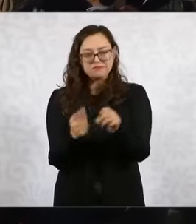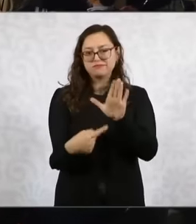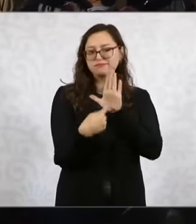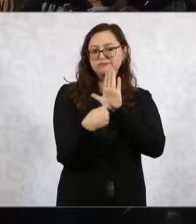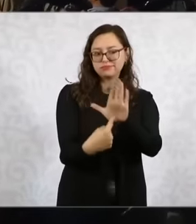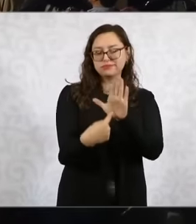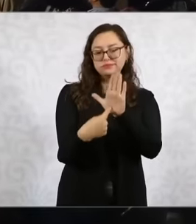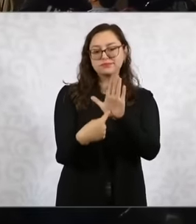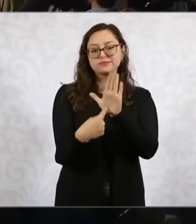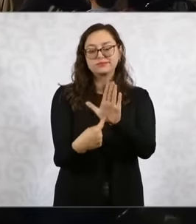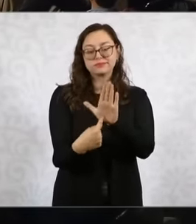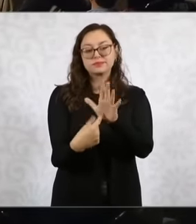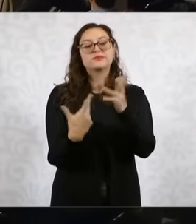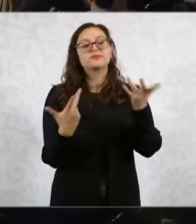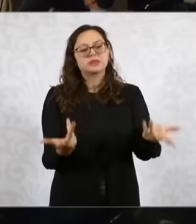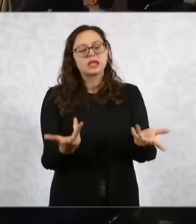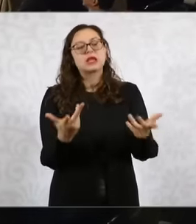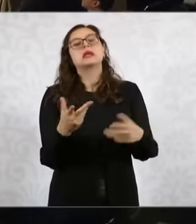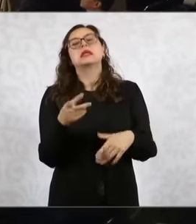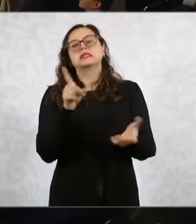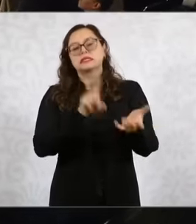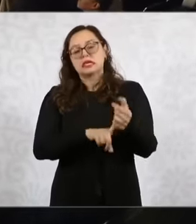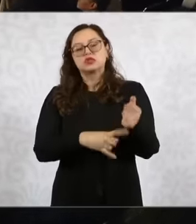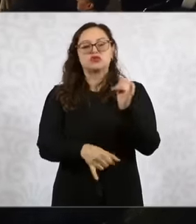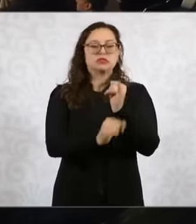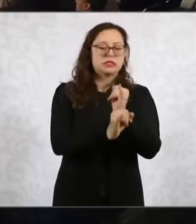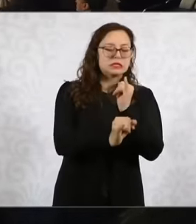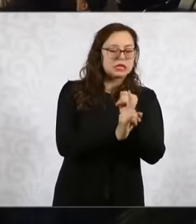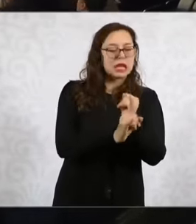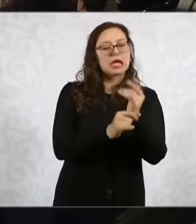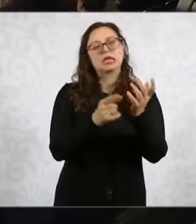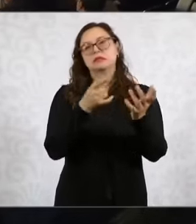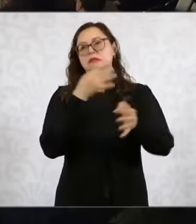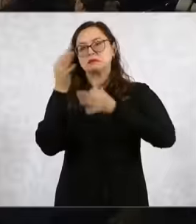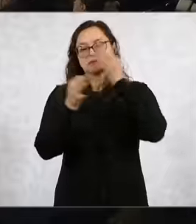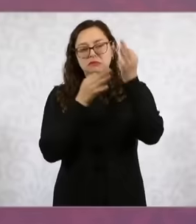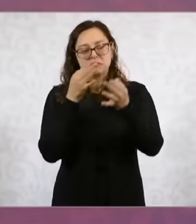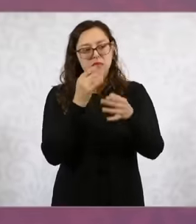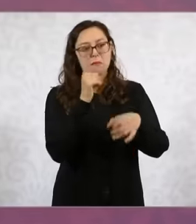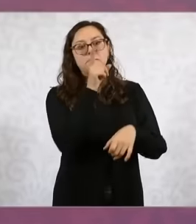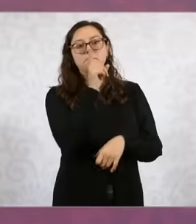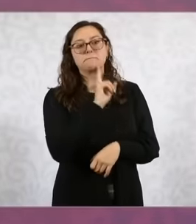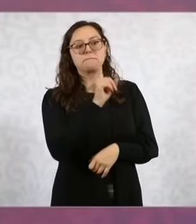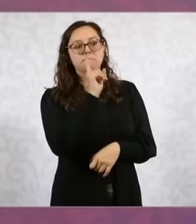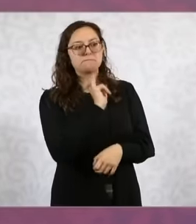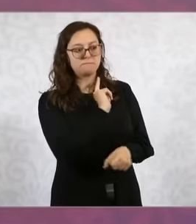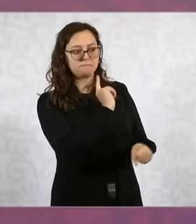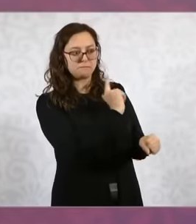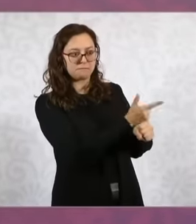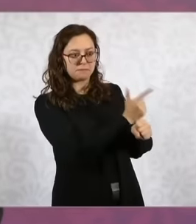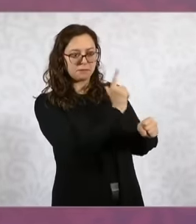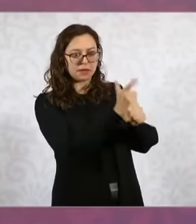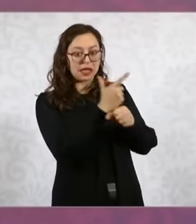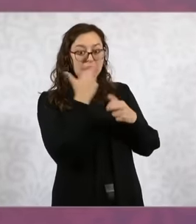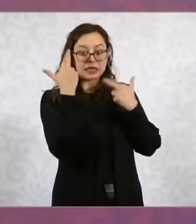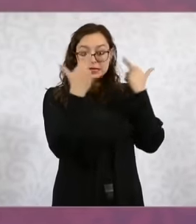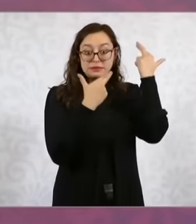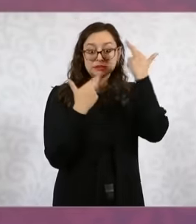lies that appear on social networks or in some media, but we are also going to ask